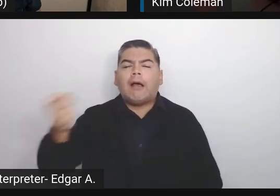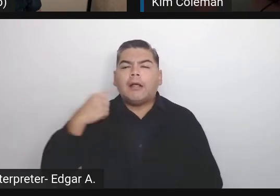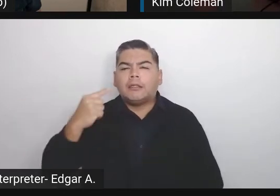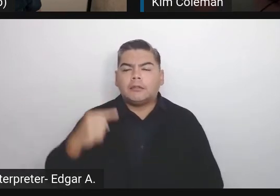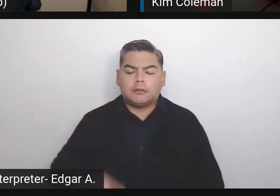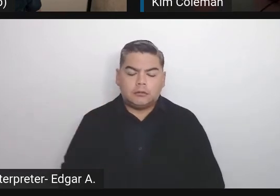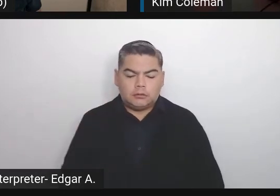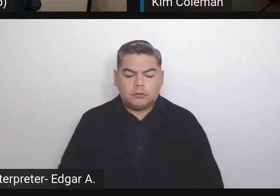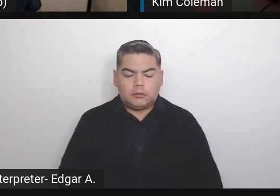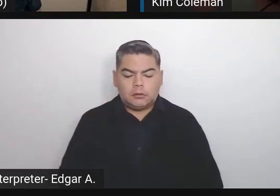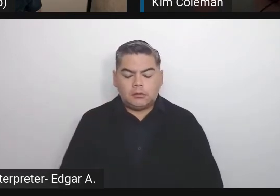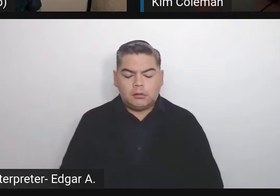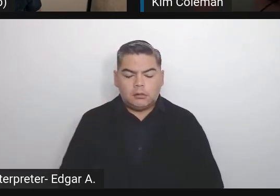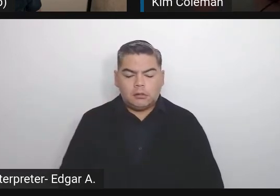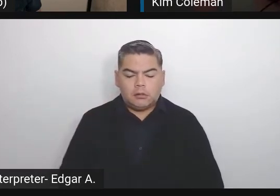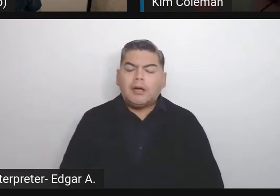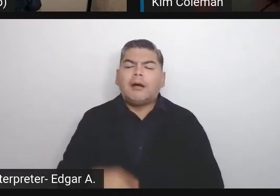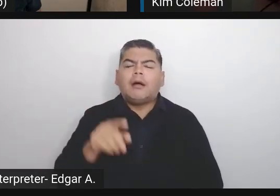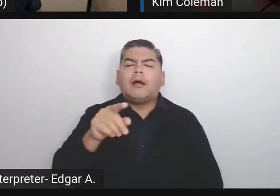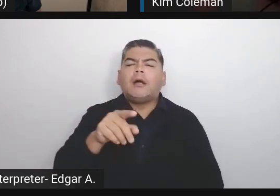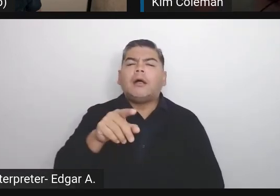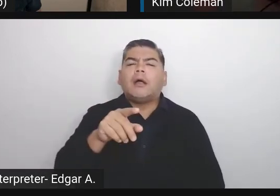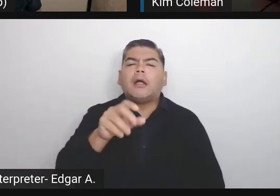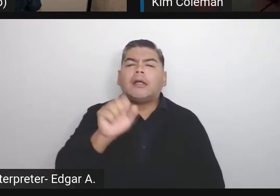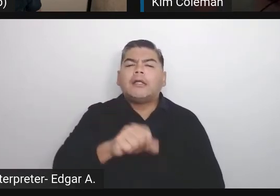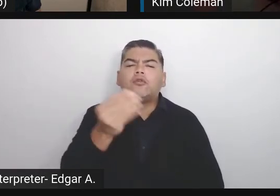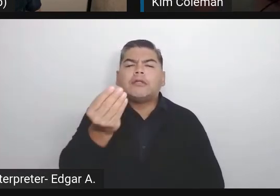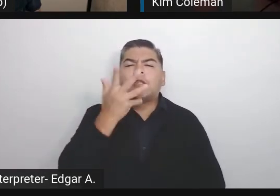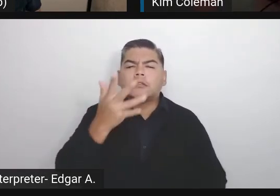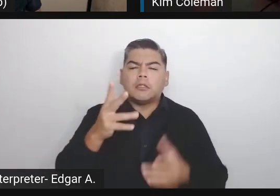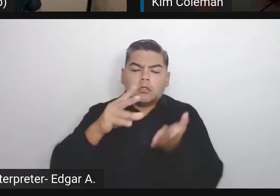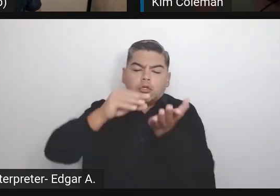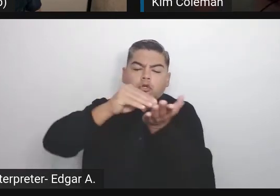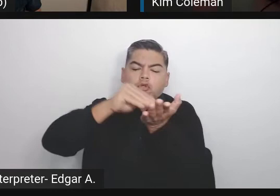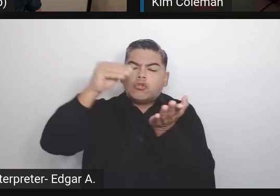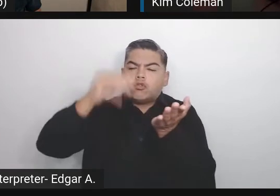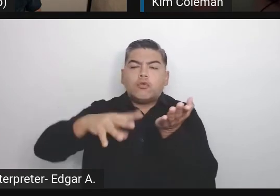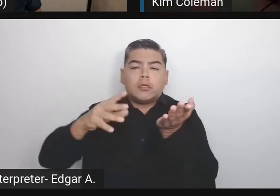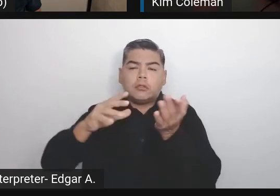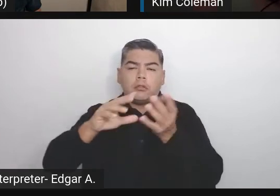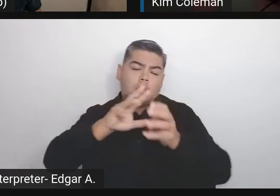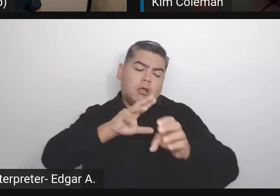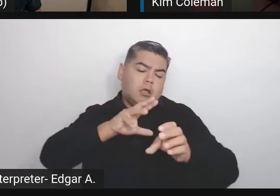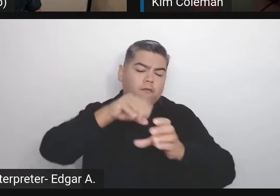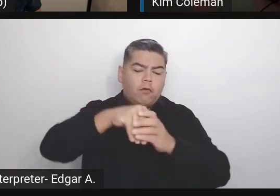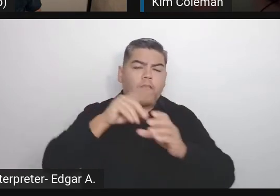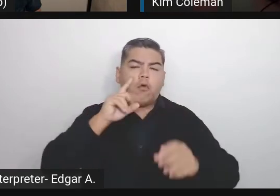Truk asks can you tell us how students can be involved in WordPress for school purposes?